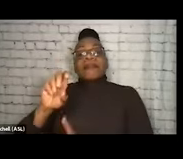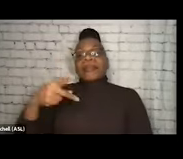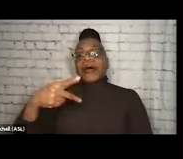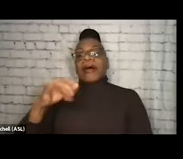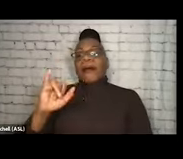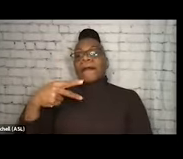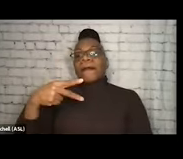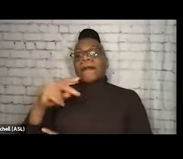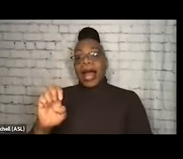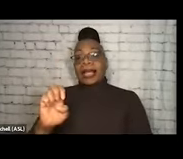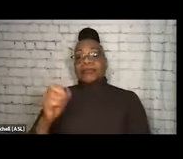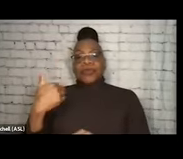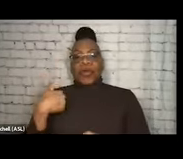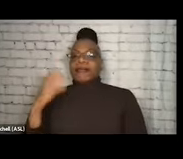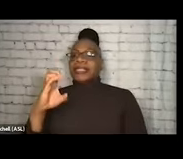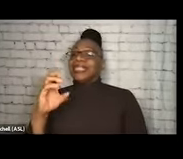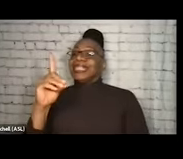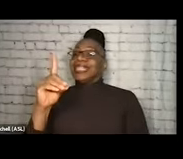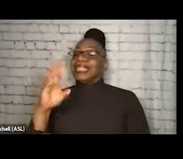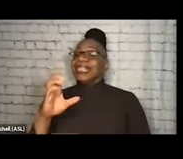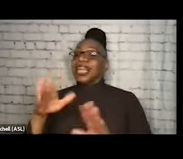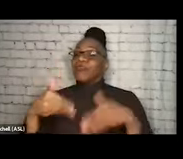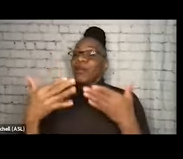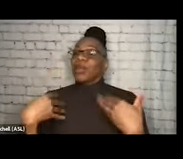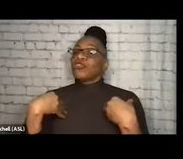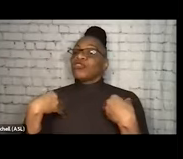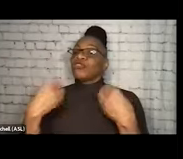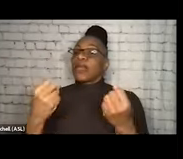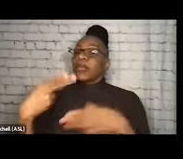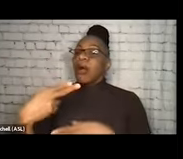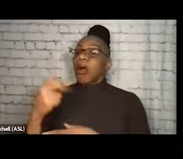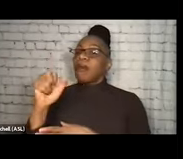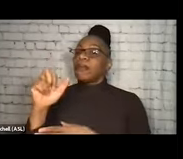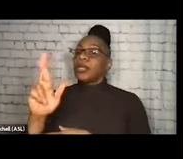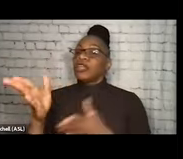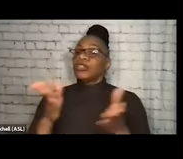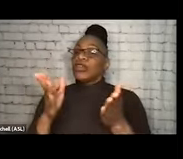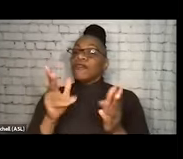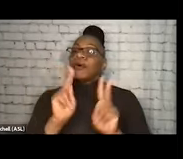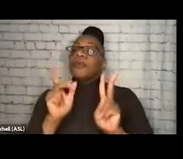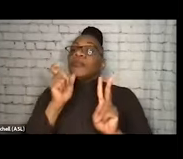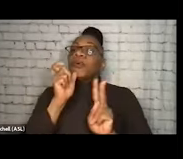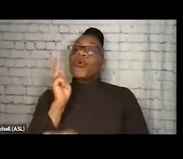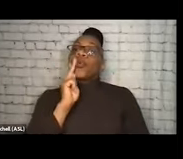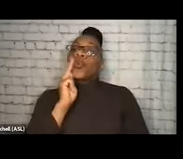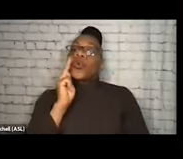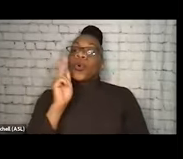we have the CDC recommending strengthening harm reduction services for people who are smoking their drugs, and highlighting